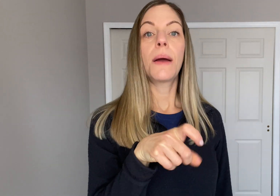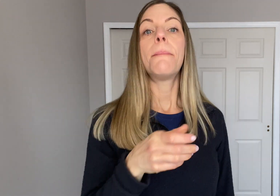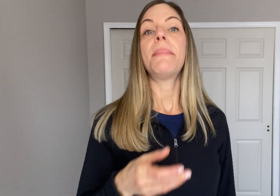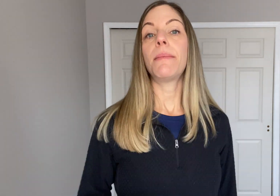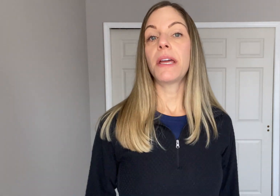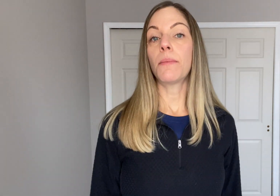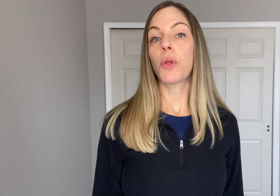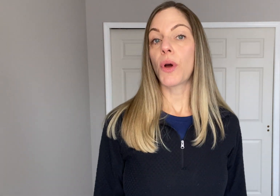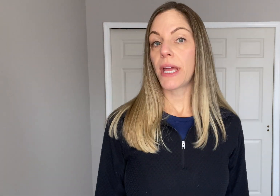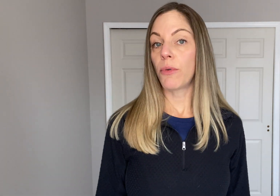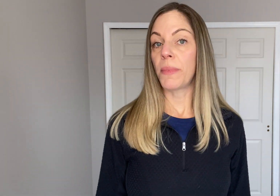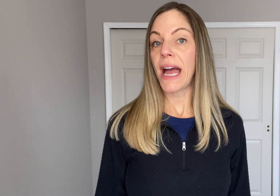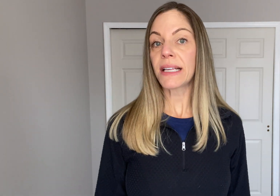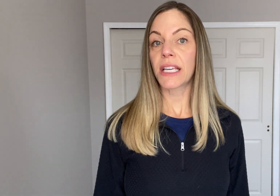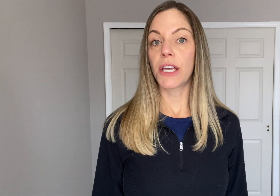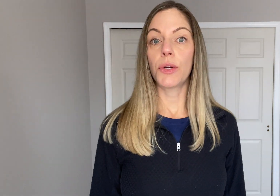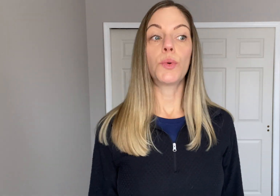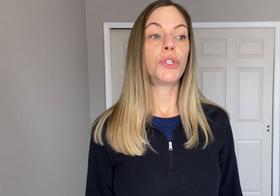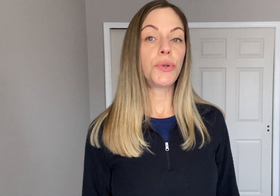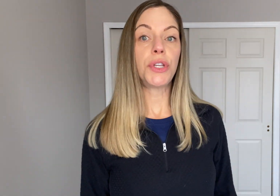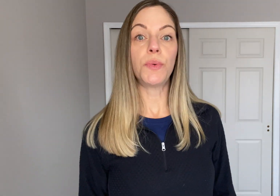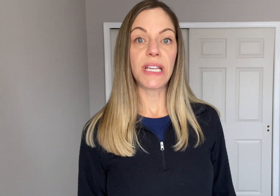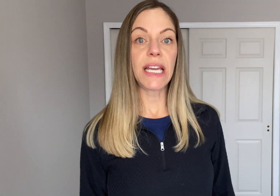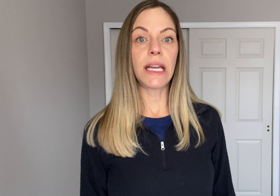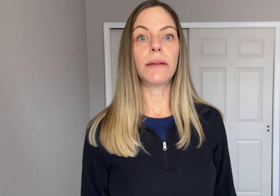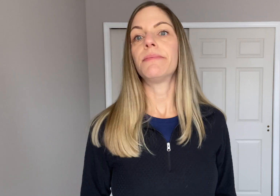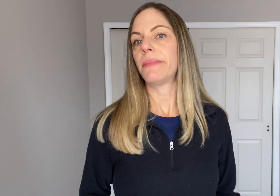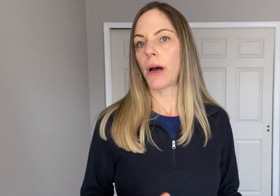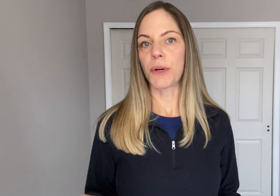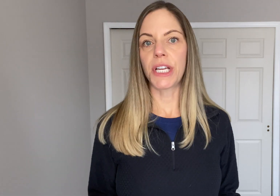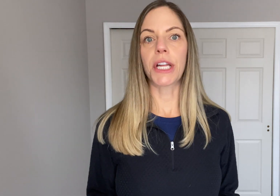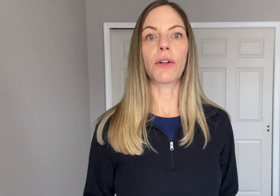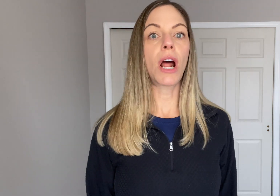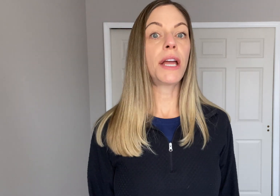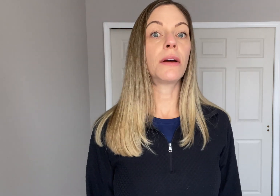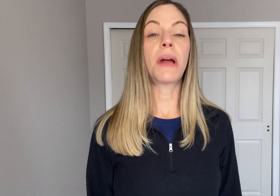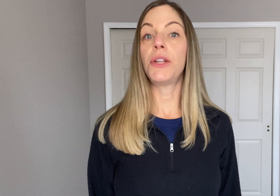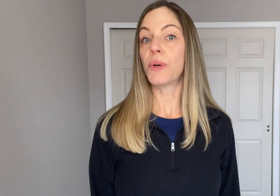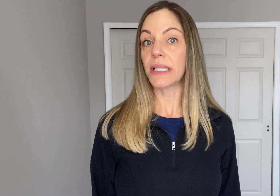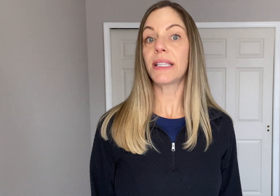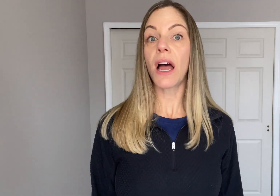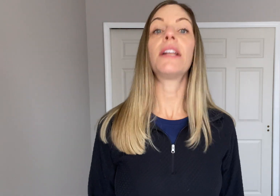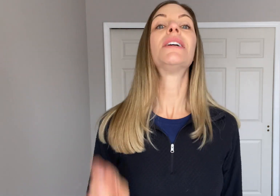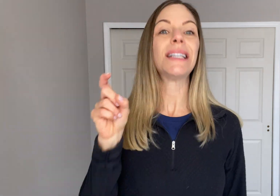Maybe an employee will be asking you: "Do you need a particular item?" and you can sign